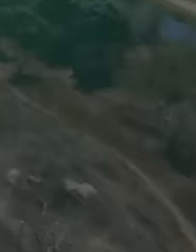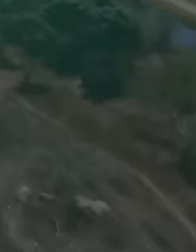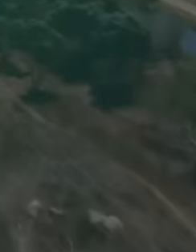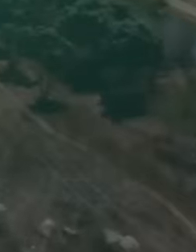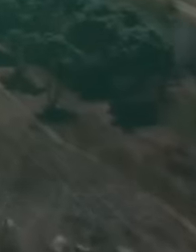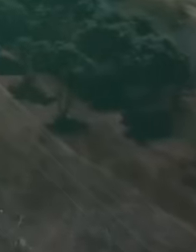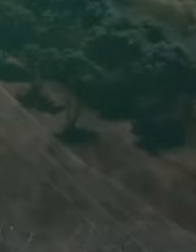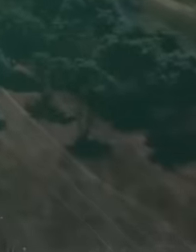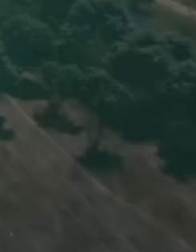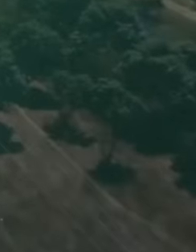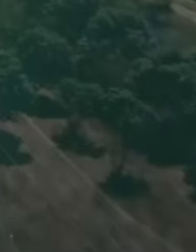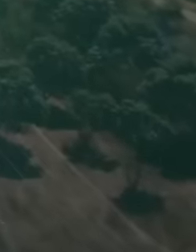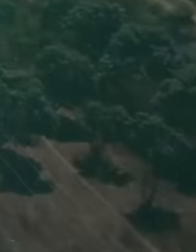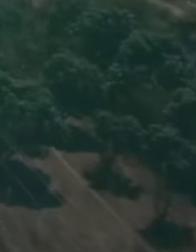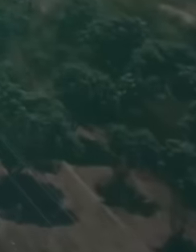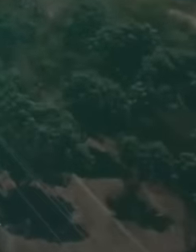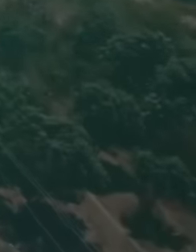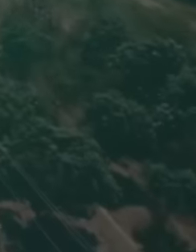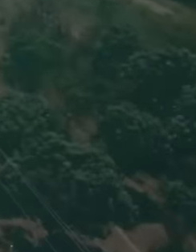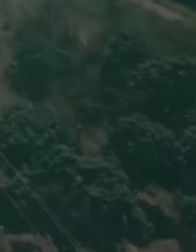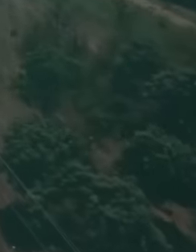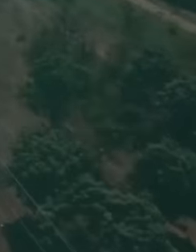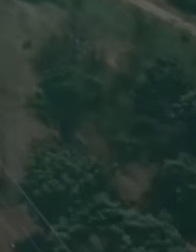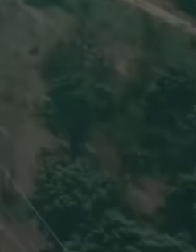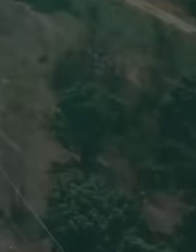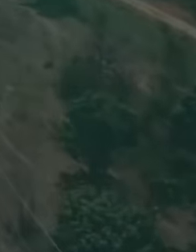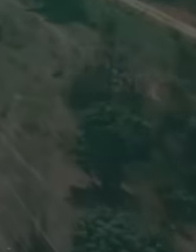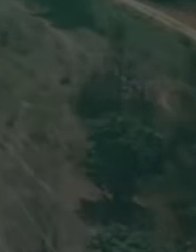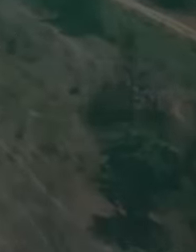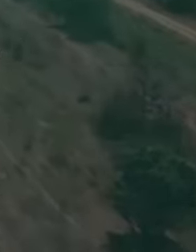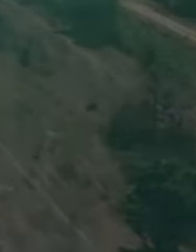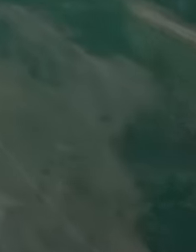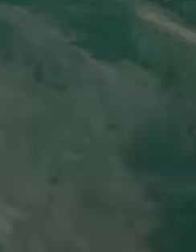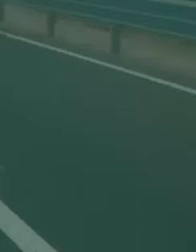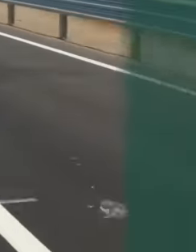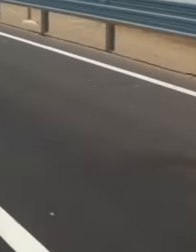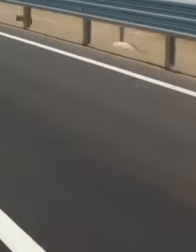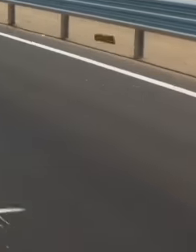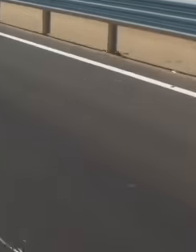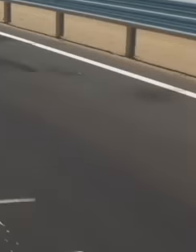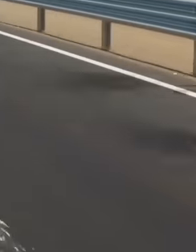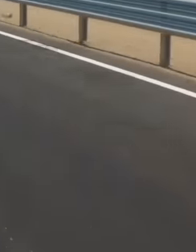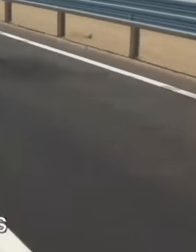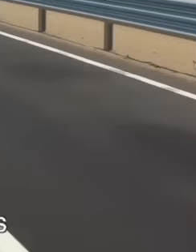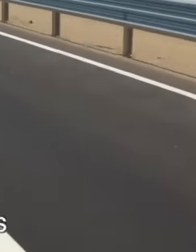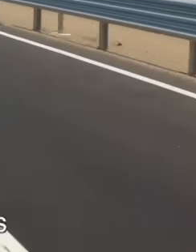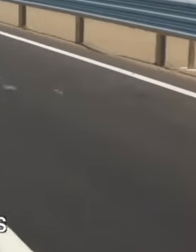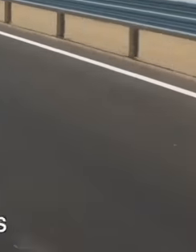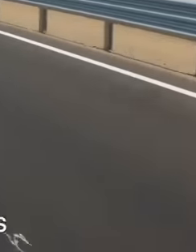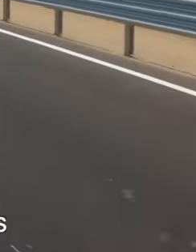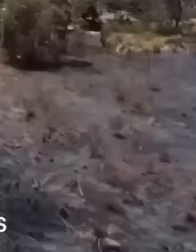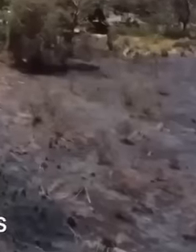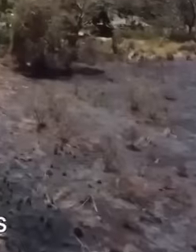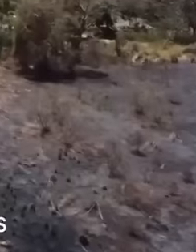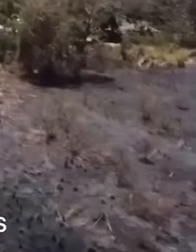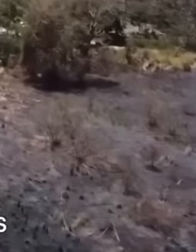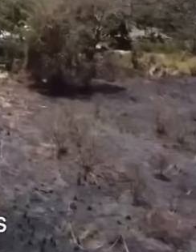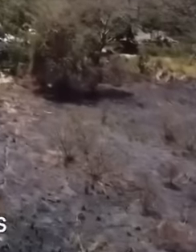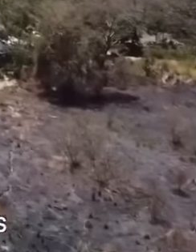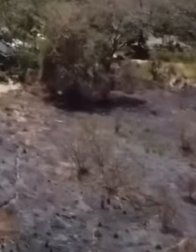boundary beams with the states of Guerrero and Oaxaca will facilitate access to essential services such as health and education will improve connectivity between communities